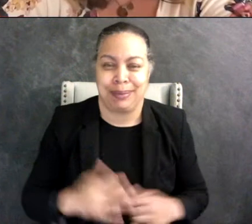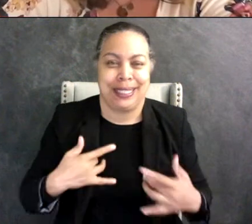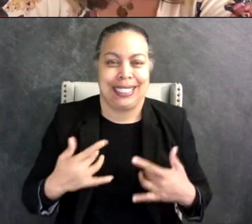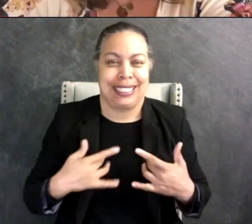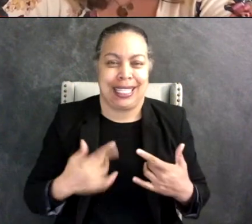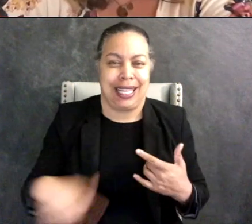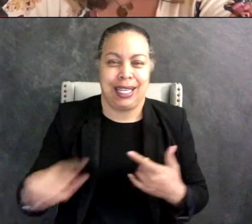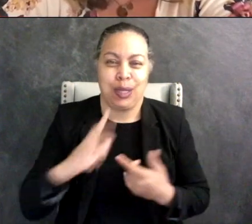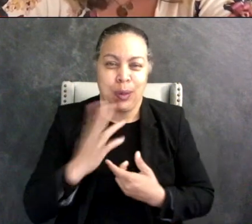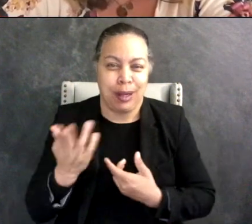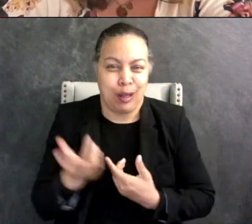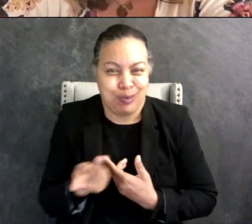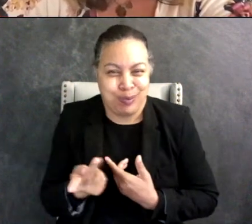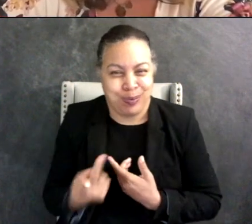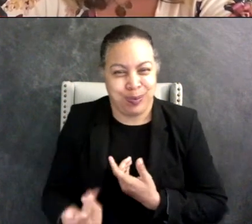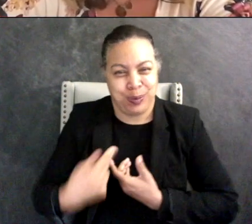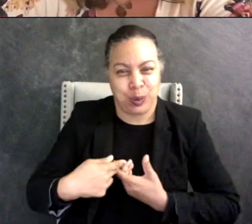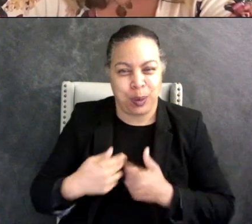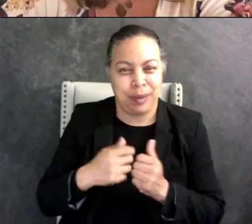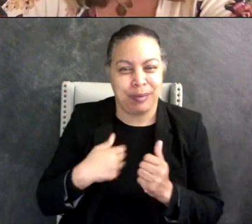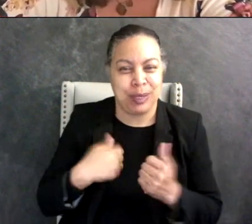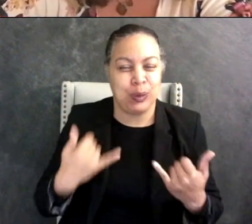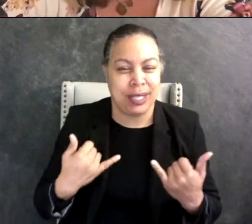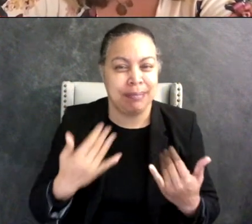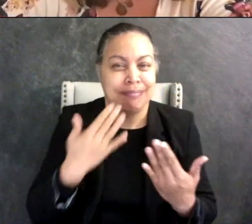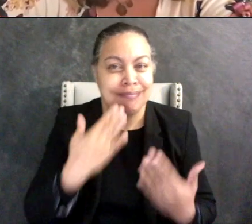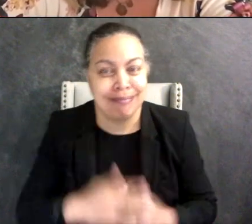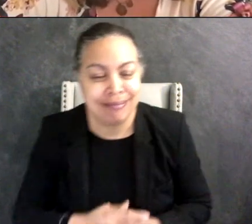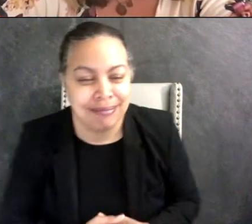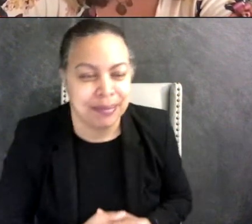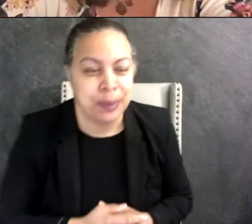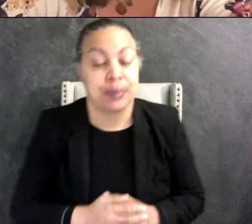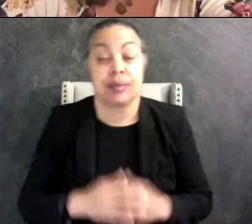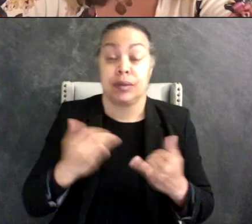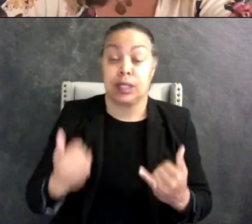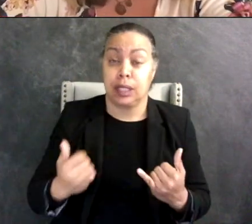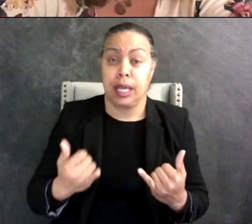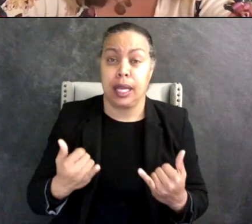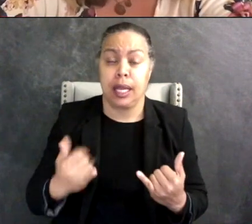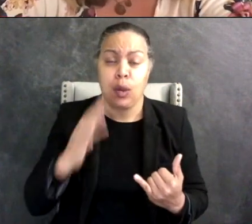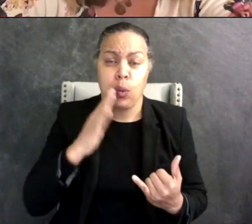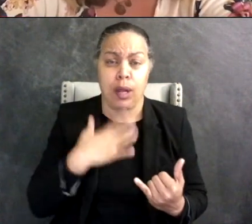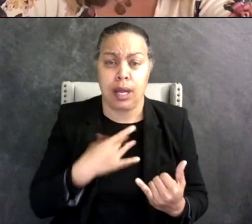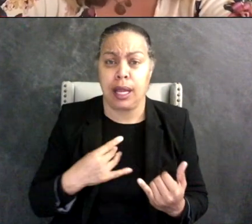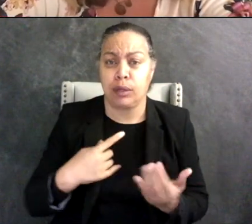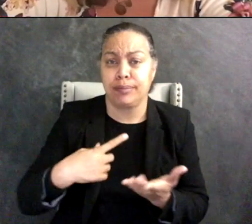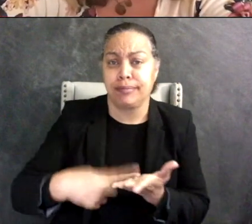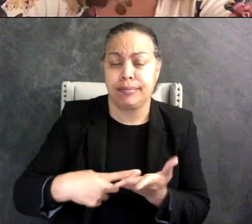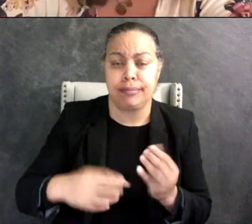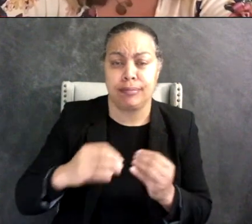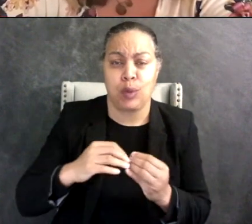being here with both of you again today. So today we wanted to discuss an amazing presentation